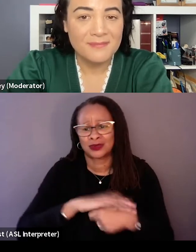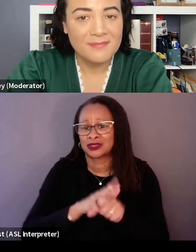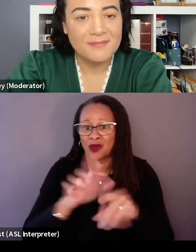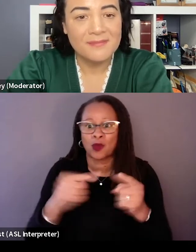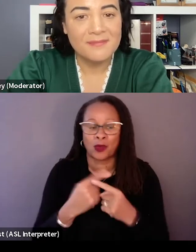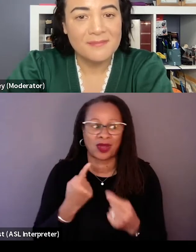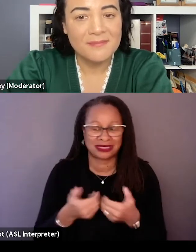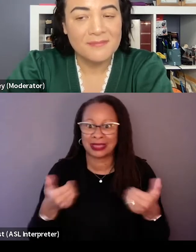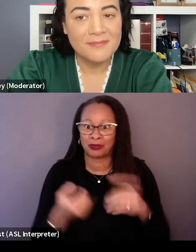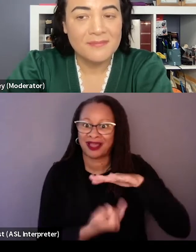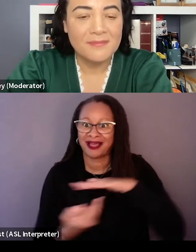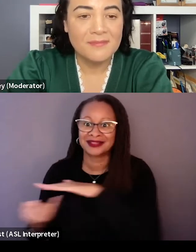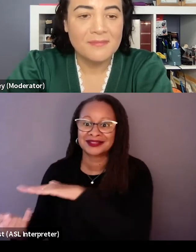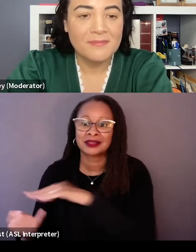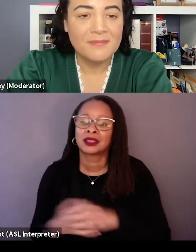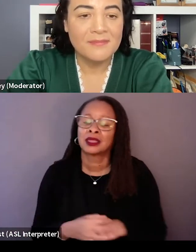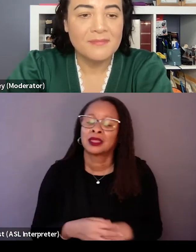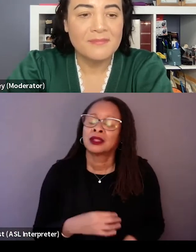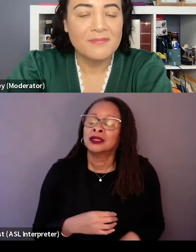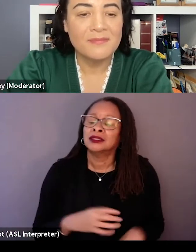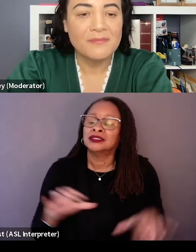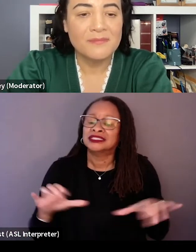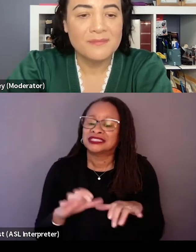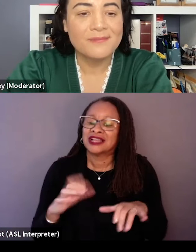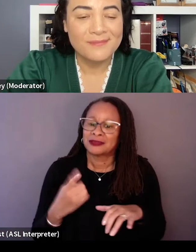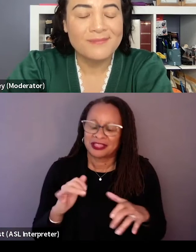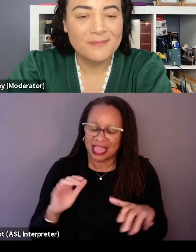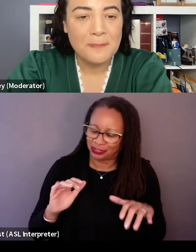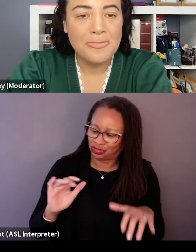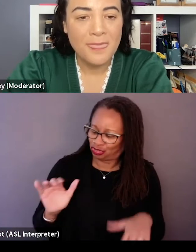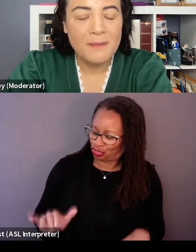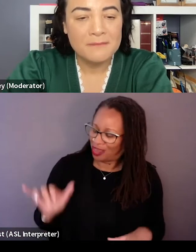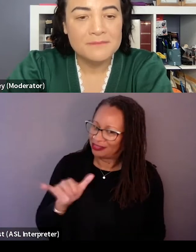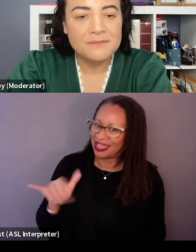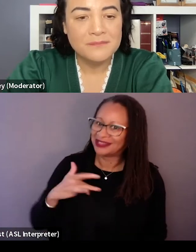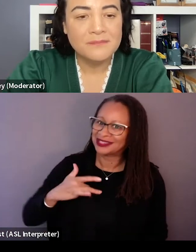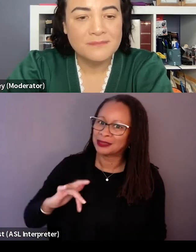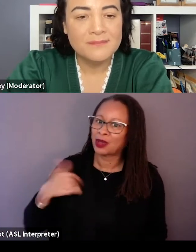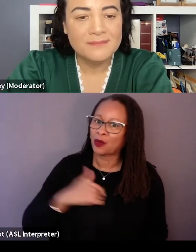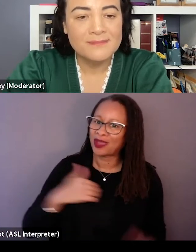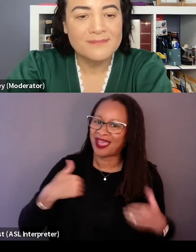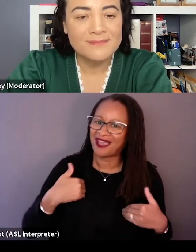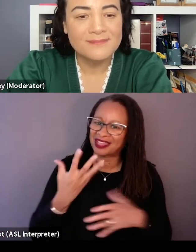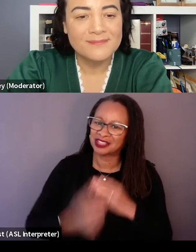It does something to that like childlike sensibility that we all had that gets lost in our adult lives a lot.